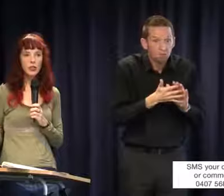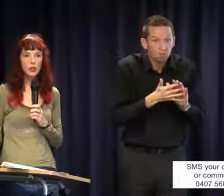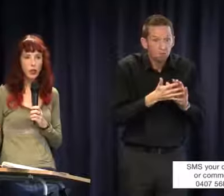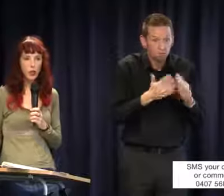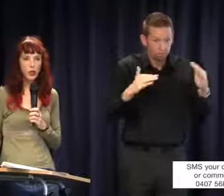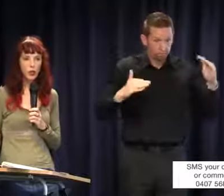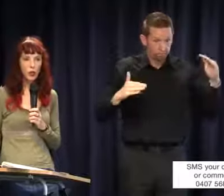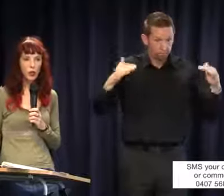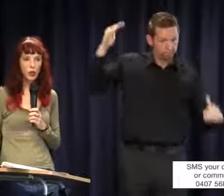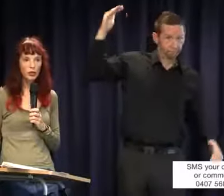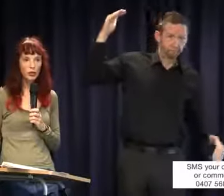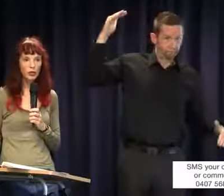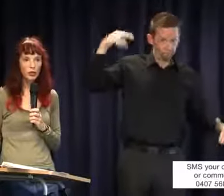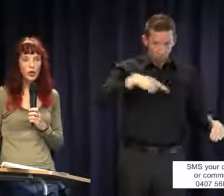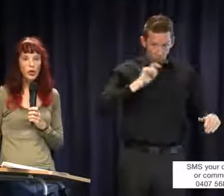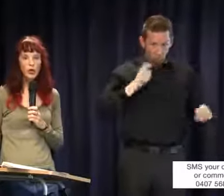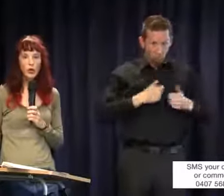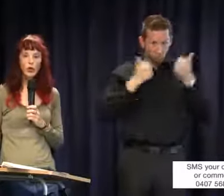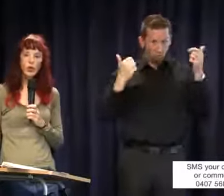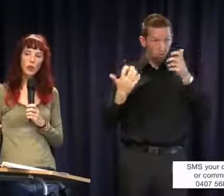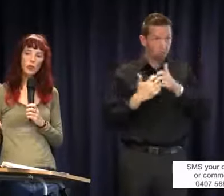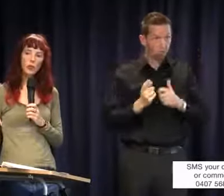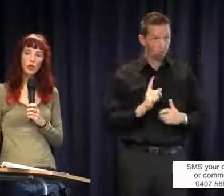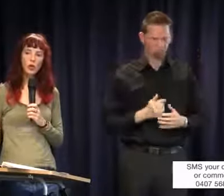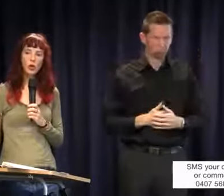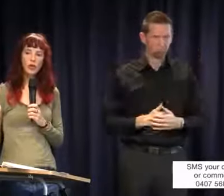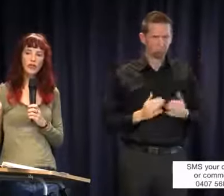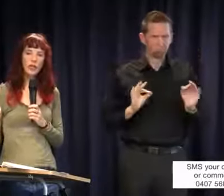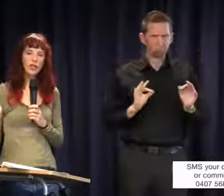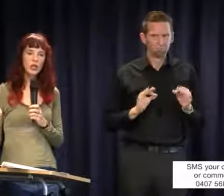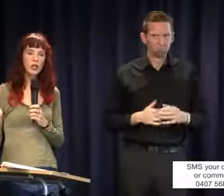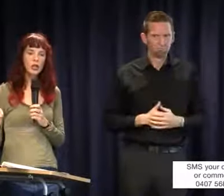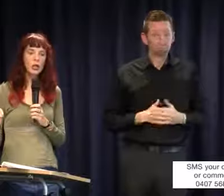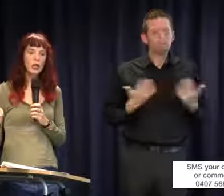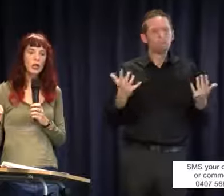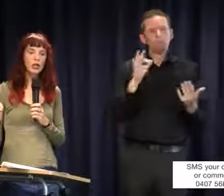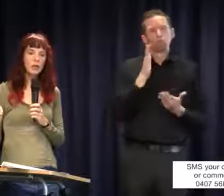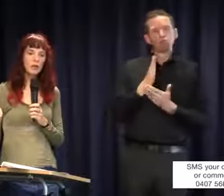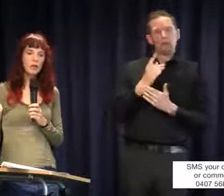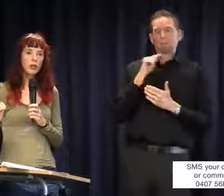just not going to work at all. So it's not so much the qualification except that the